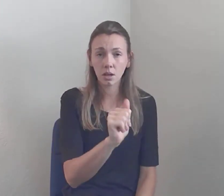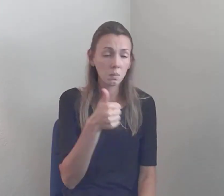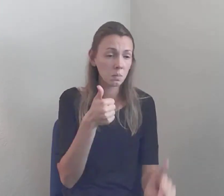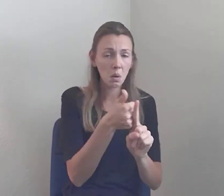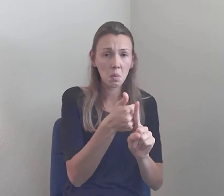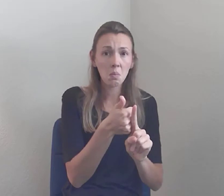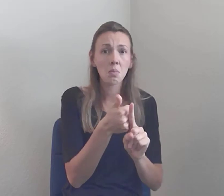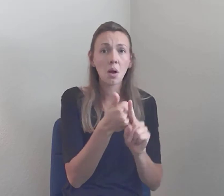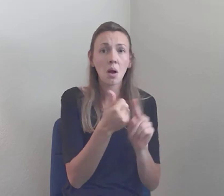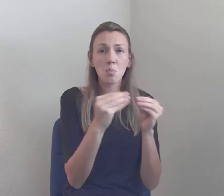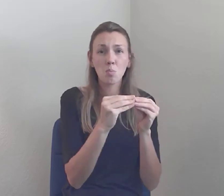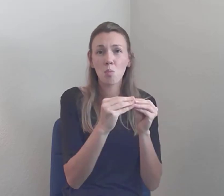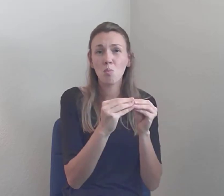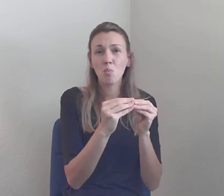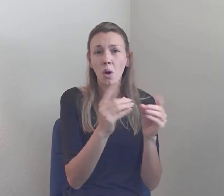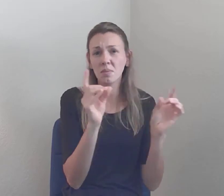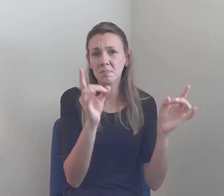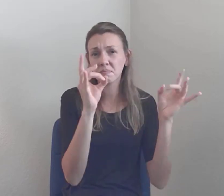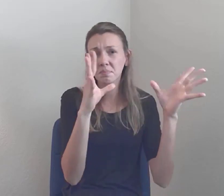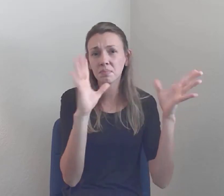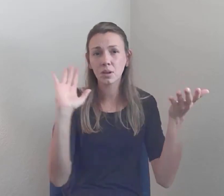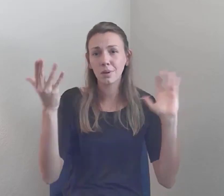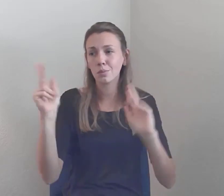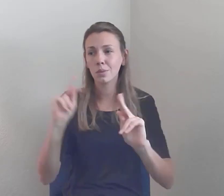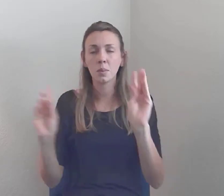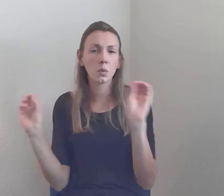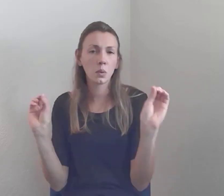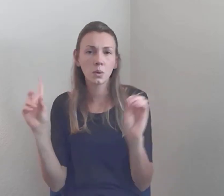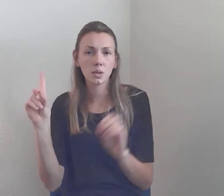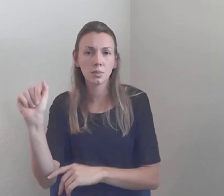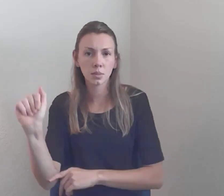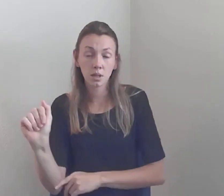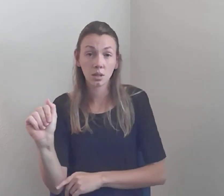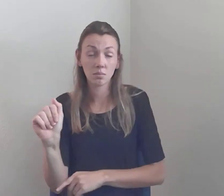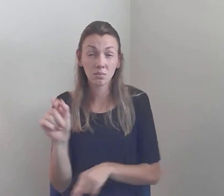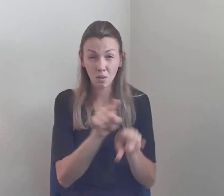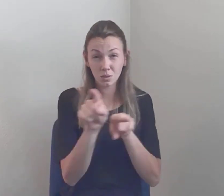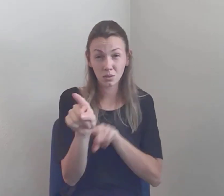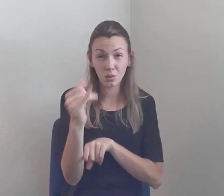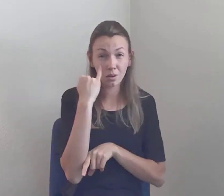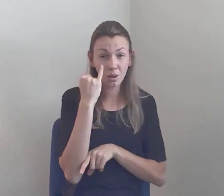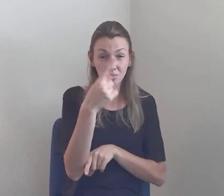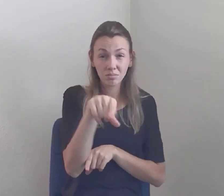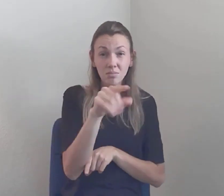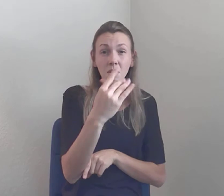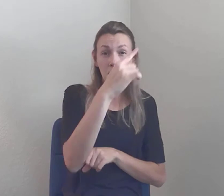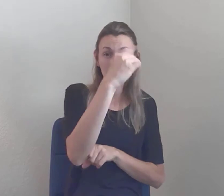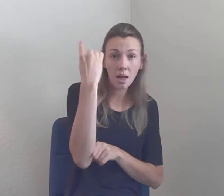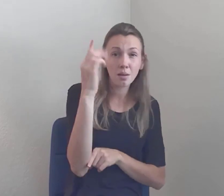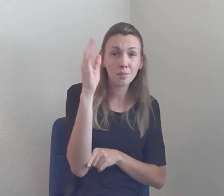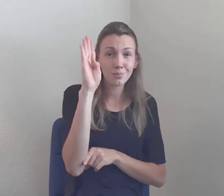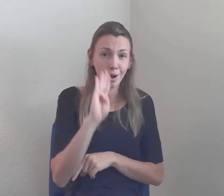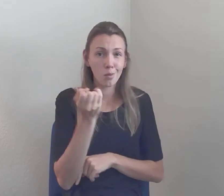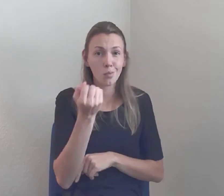As always the case, black, brown and indigenous people are disproportionately affected...